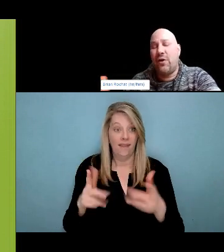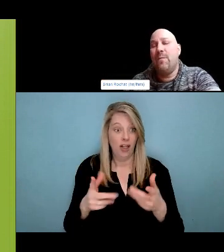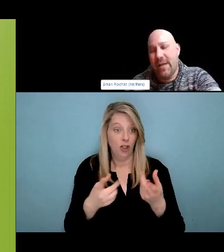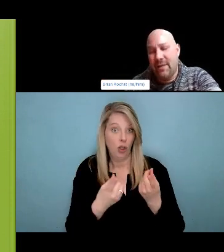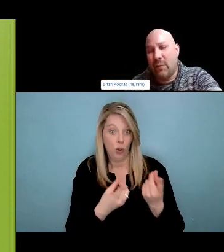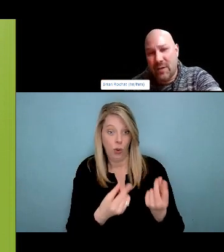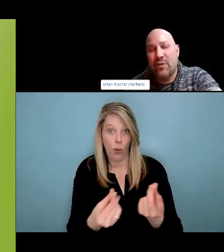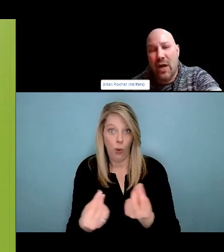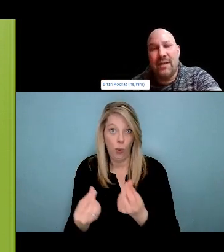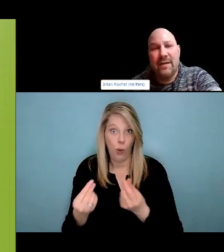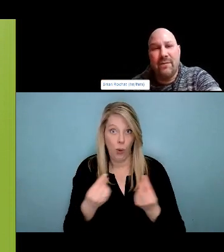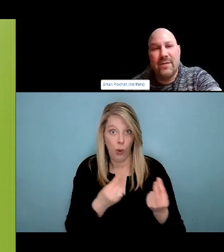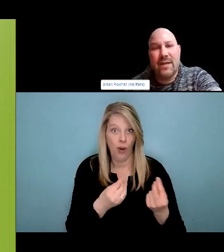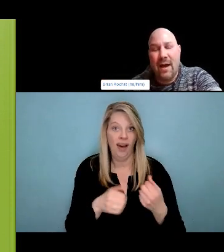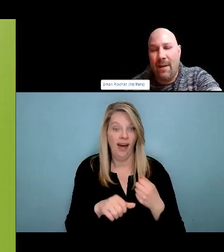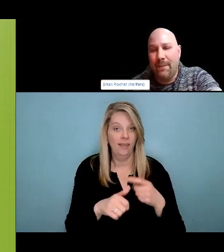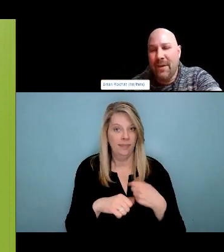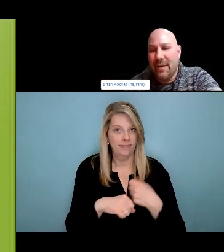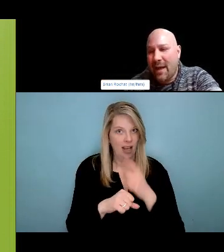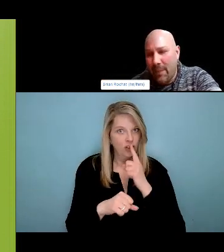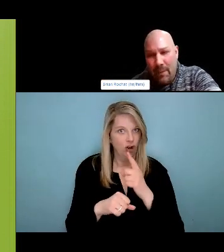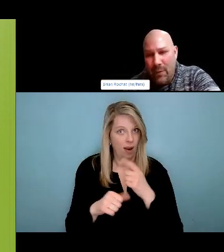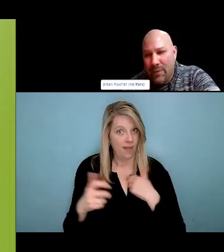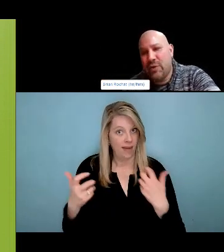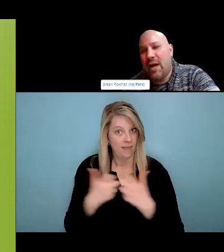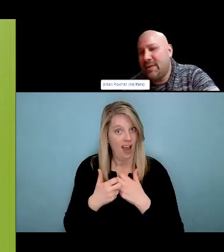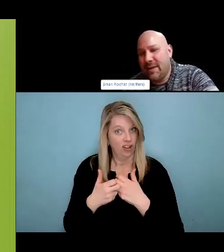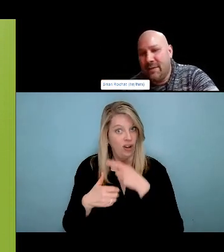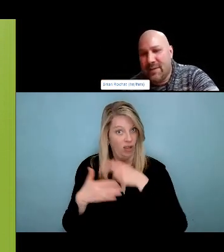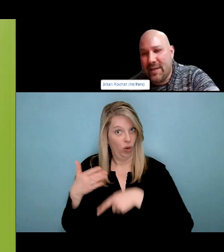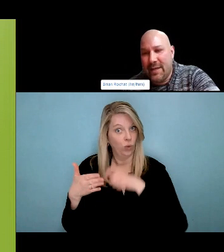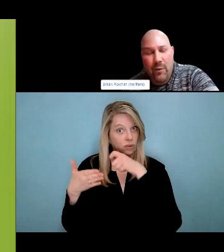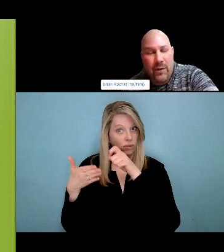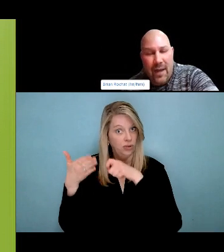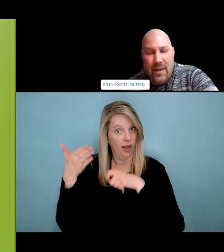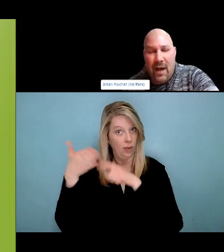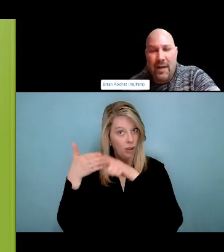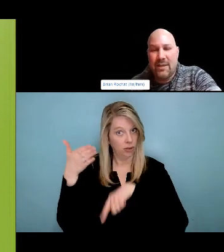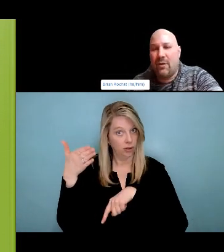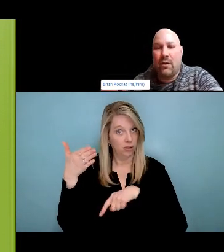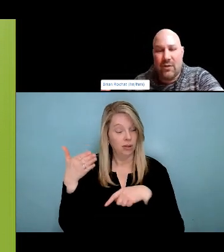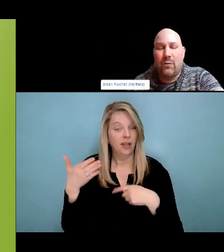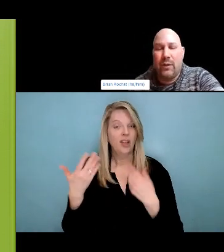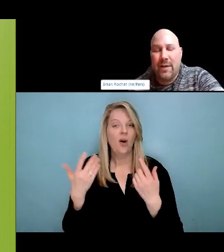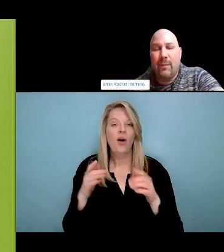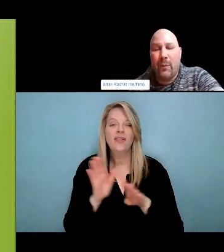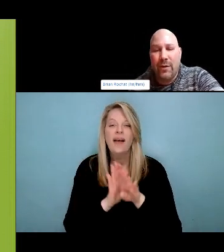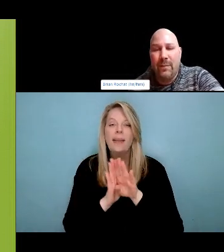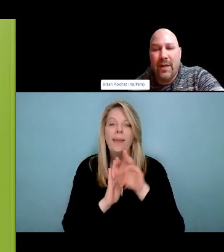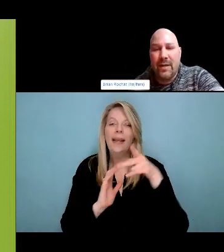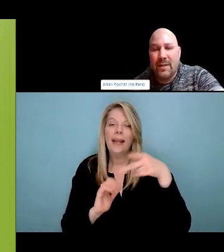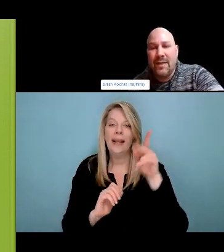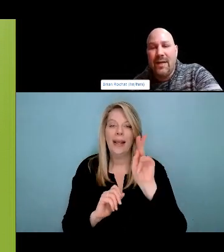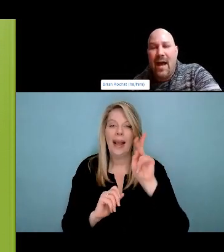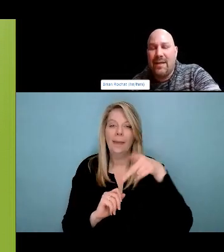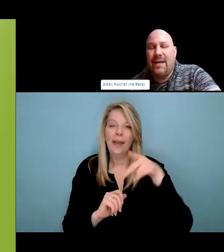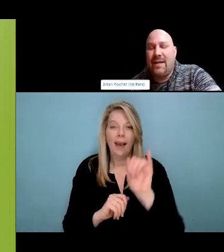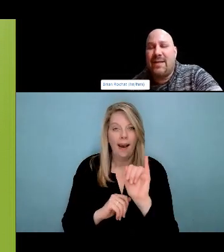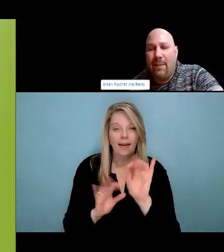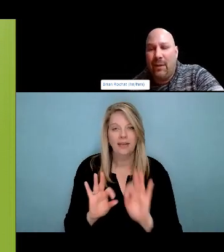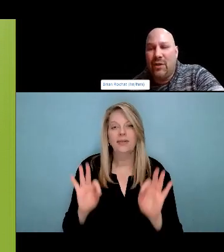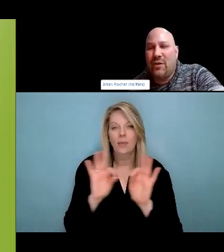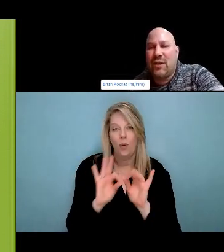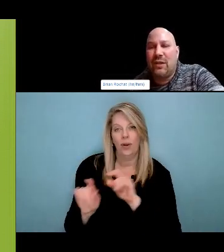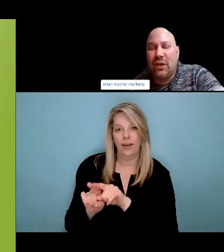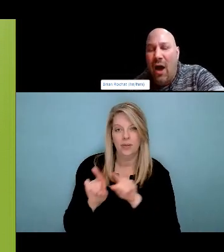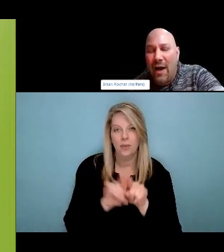resources out there that, this is their specialty. So I would, I would suggest reaching out there